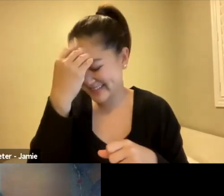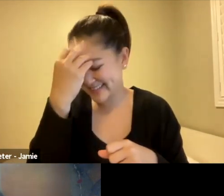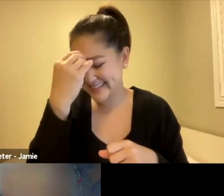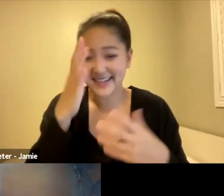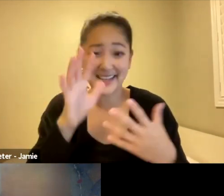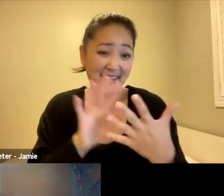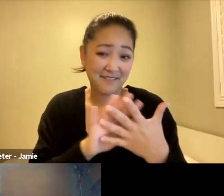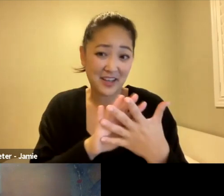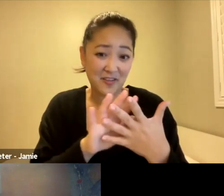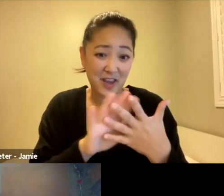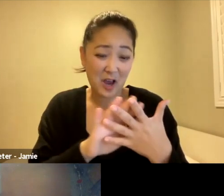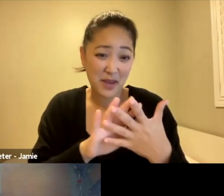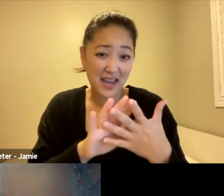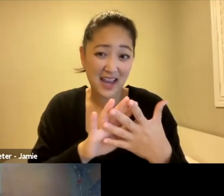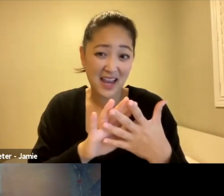us more or less than seven years.